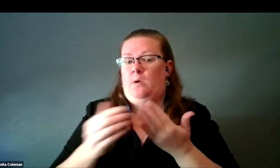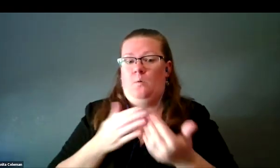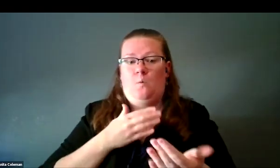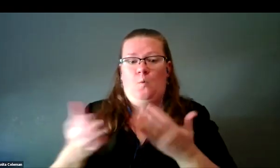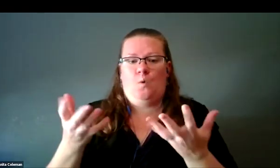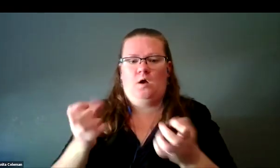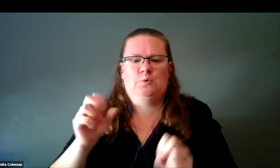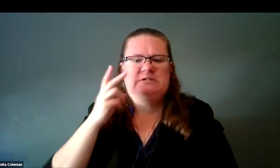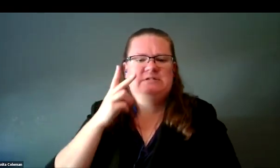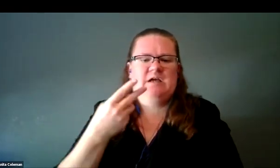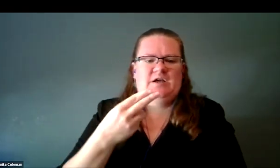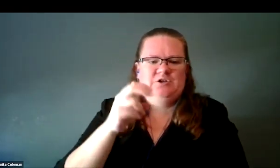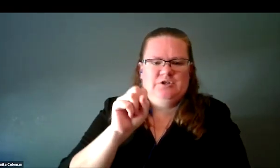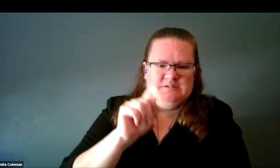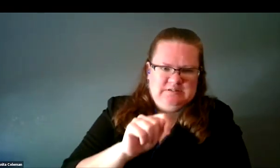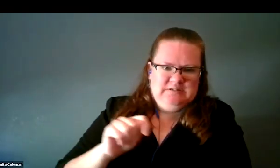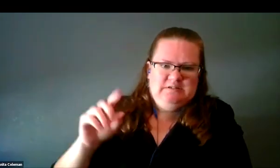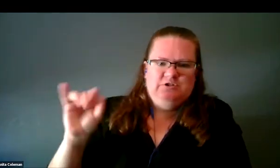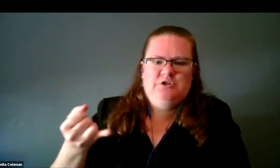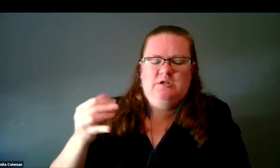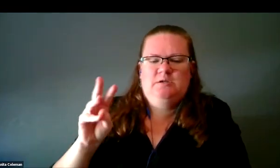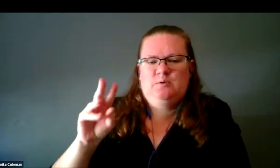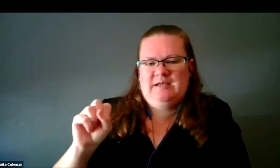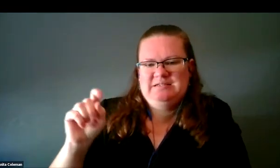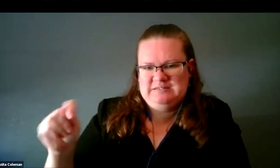HST and JWST, of an object called NGC 7318.